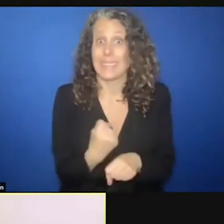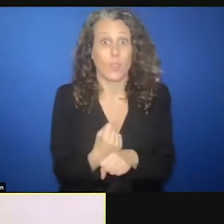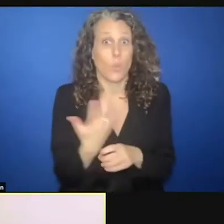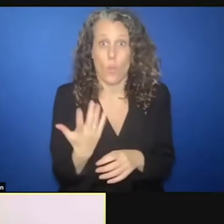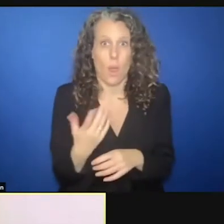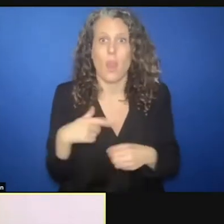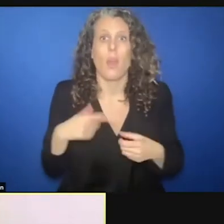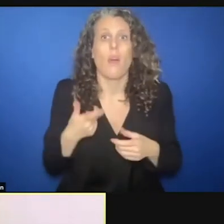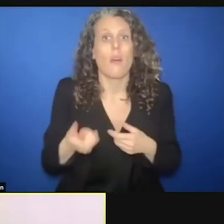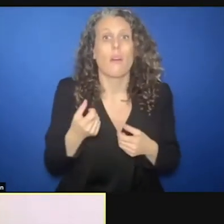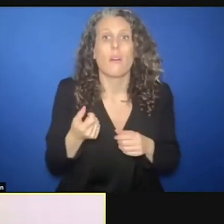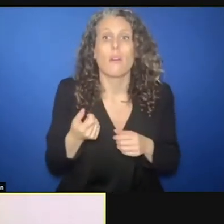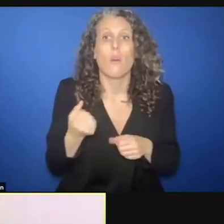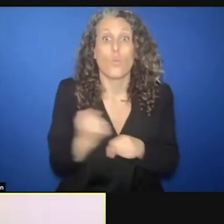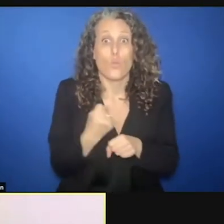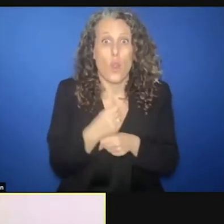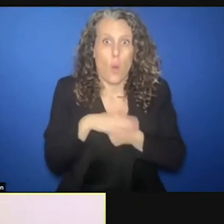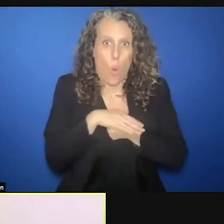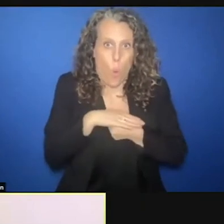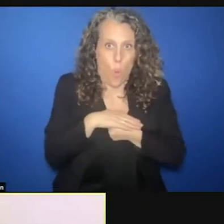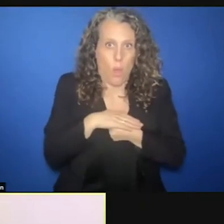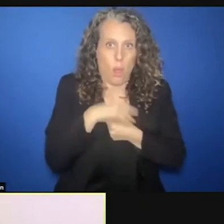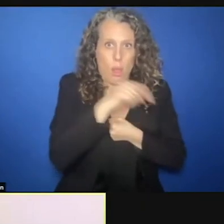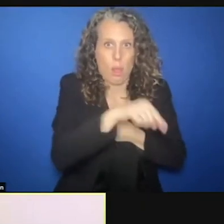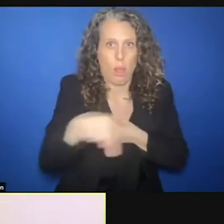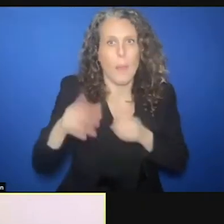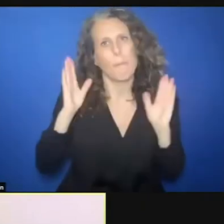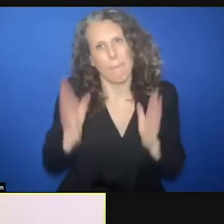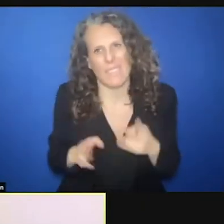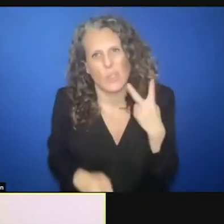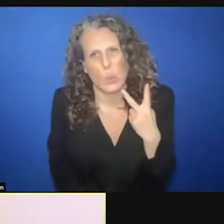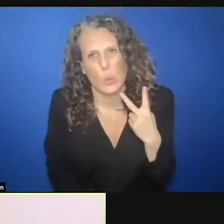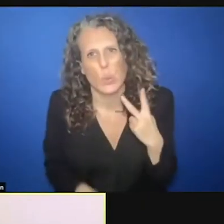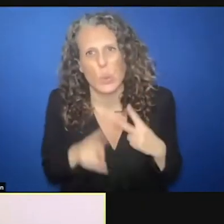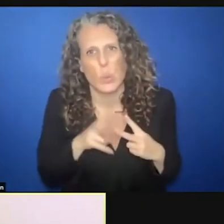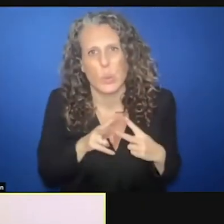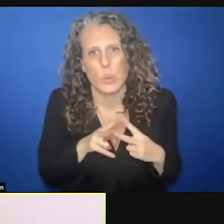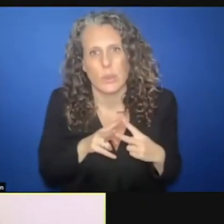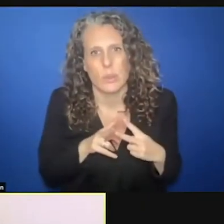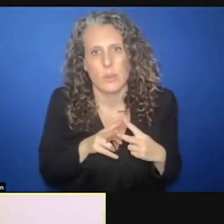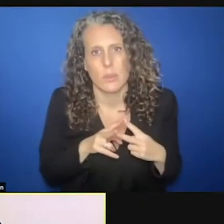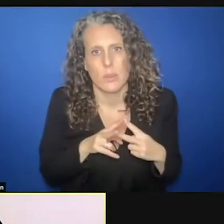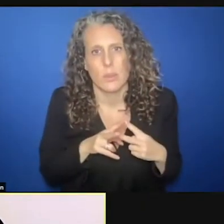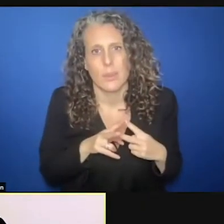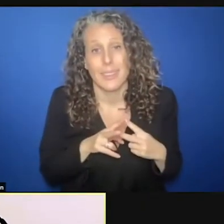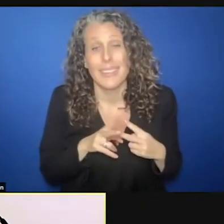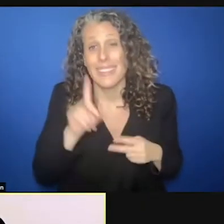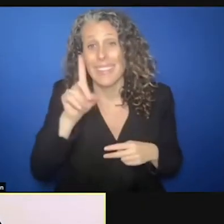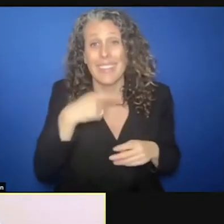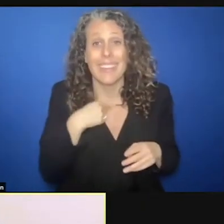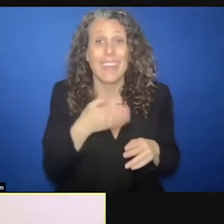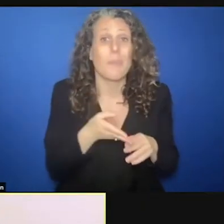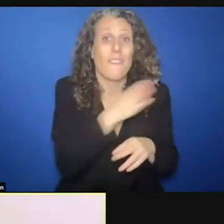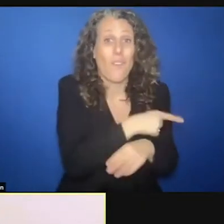We did two things. You know, I just moved from an Ebola affected area now I'm in Geneva